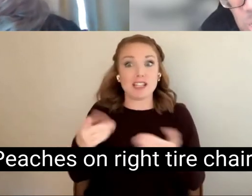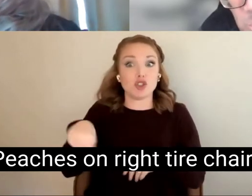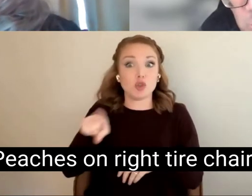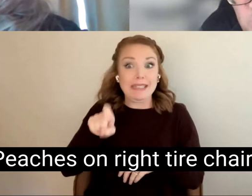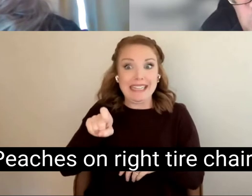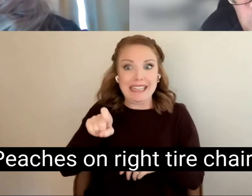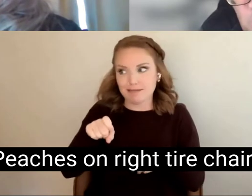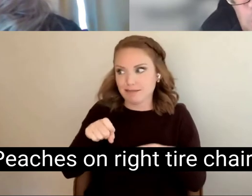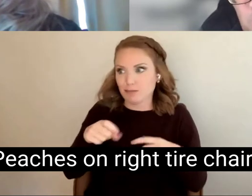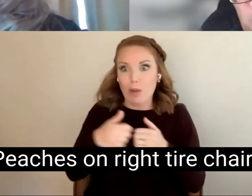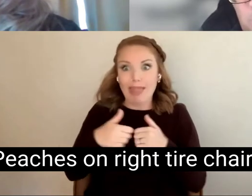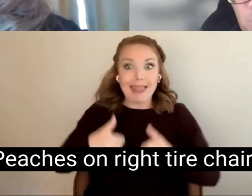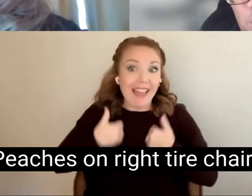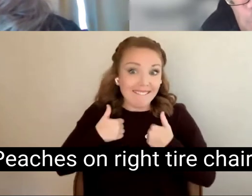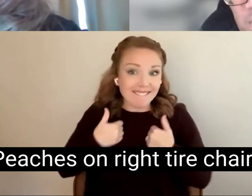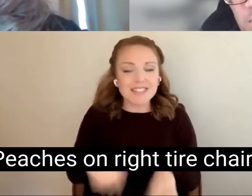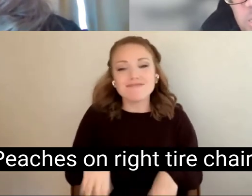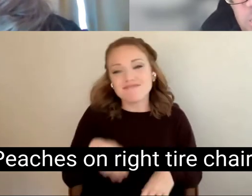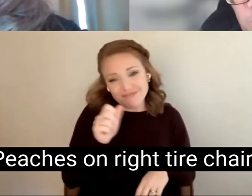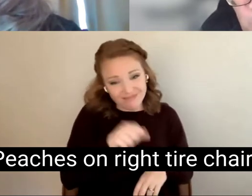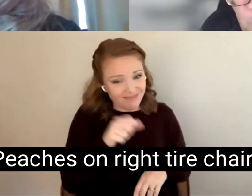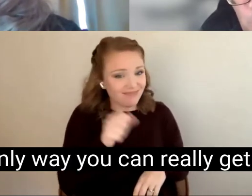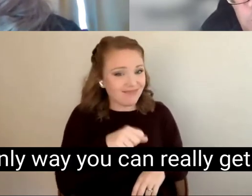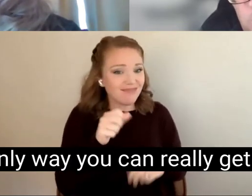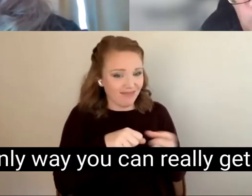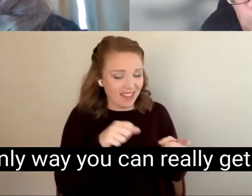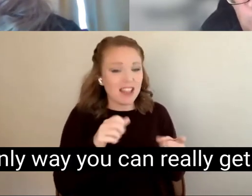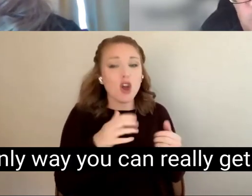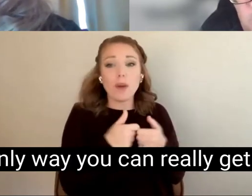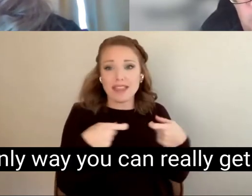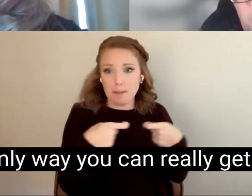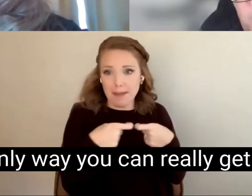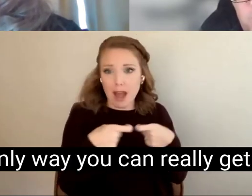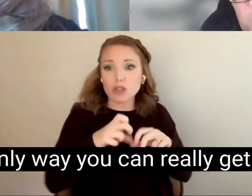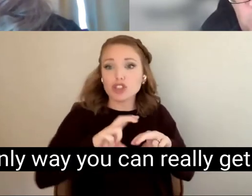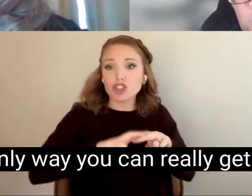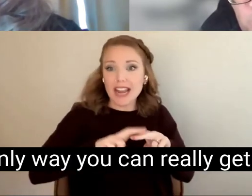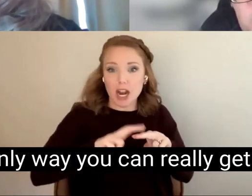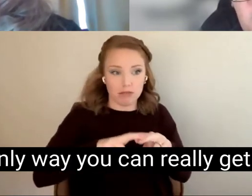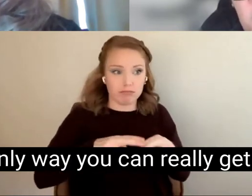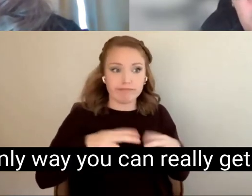Soon, Peaches on right tire chairs where the only way you can really get AIDS.